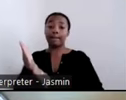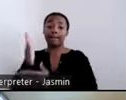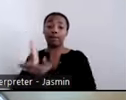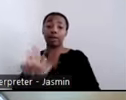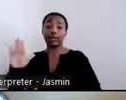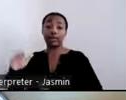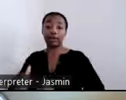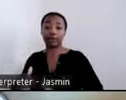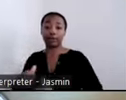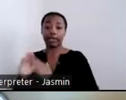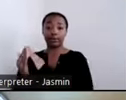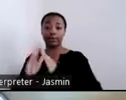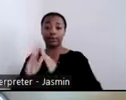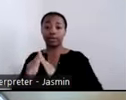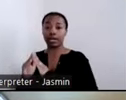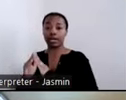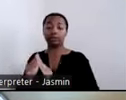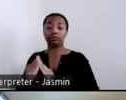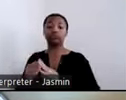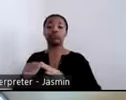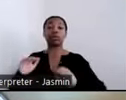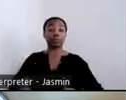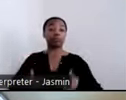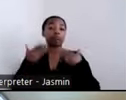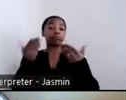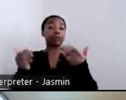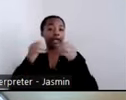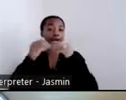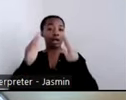opportunities that make a house a home.